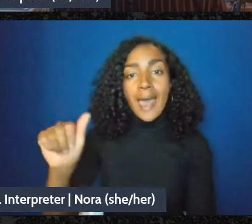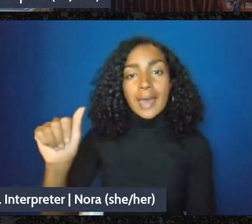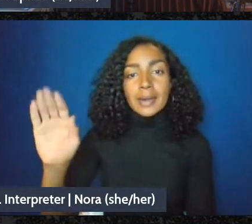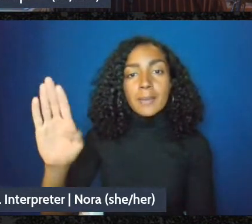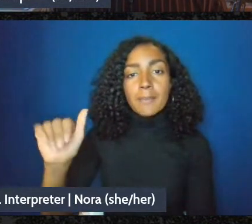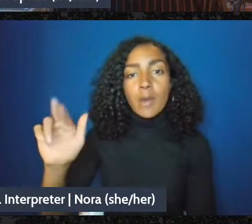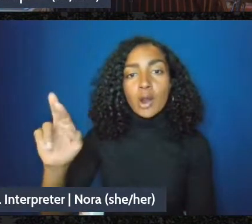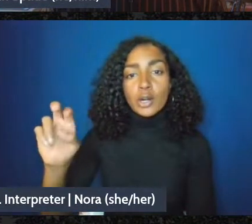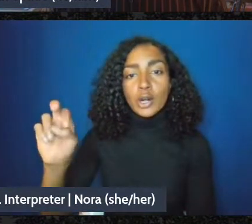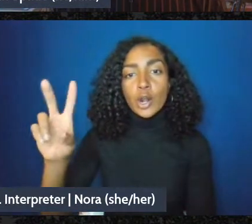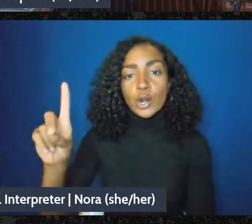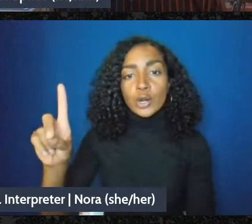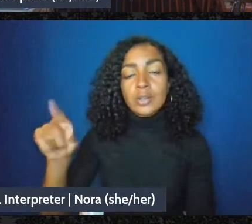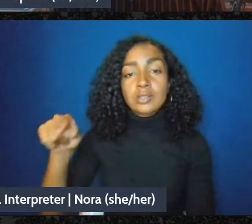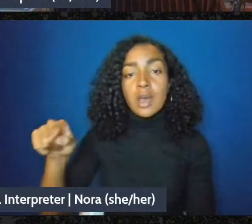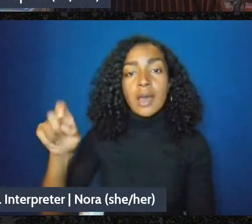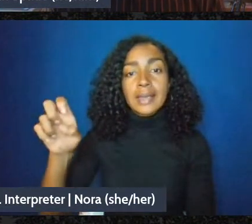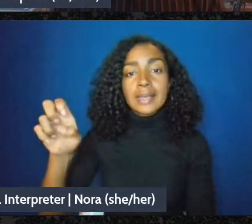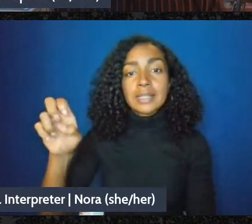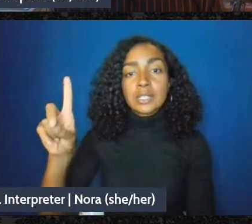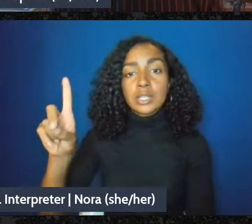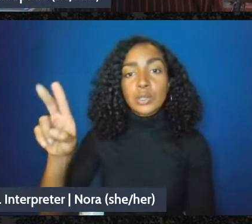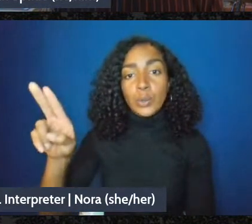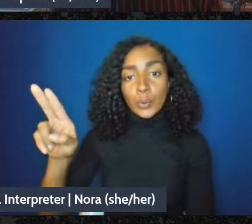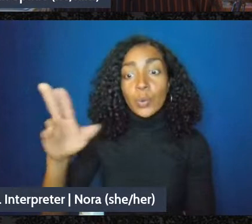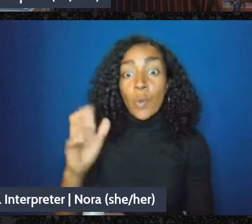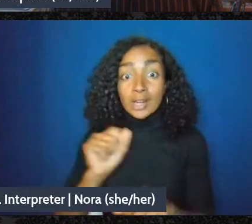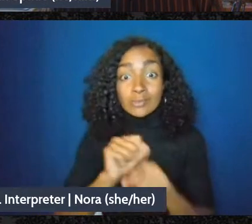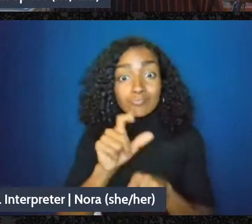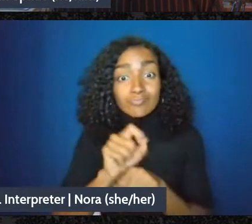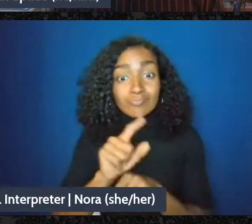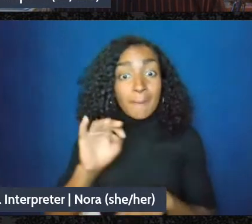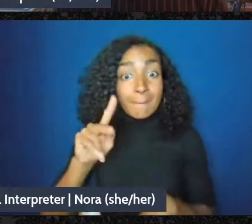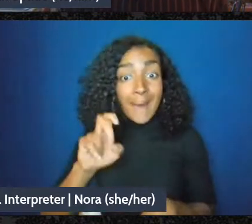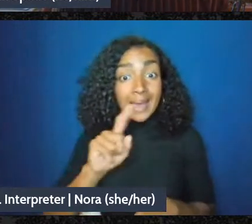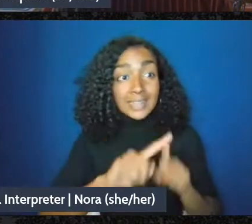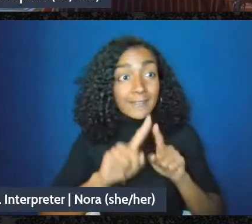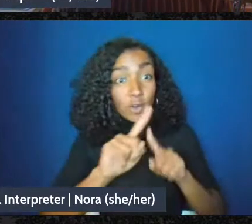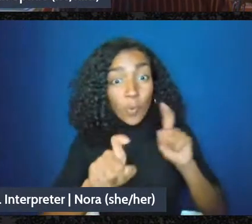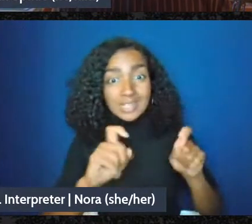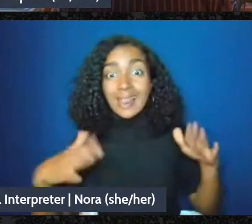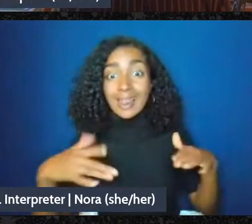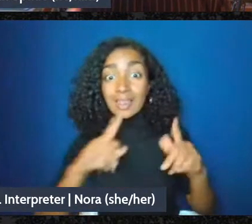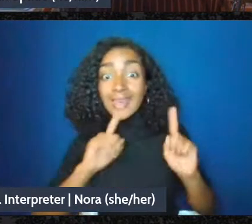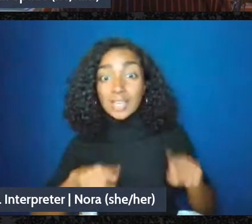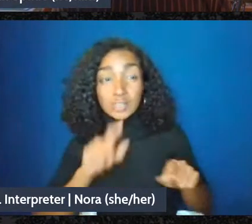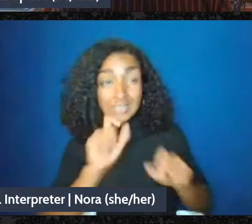if you want to send mike questions we didn't get to, and he might be writing up answers to